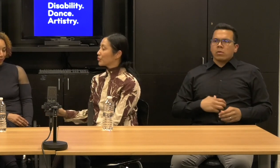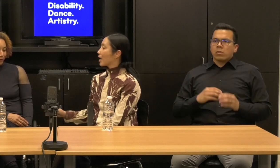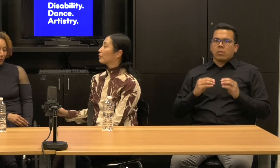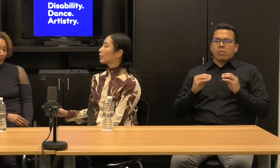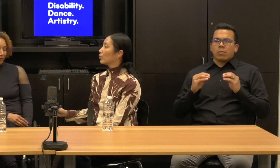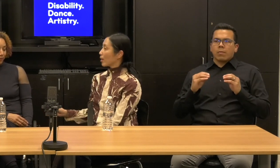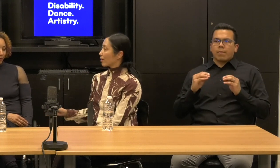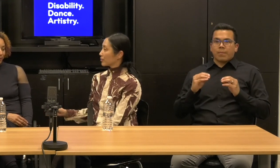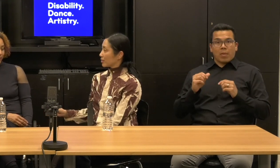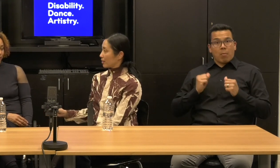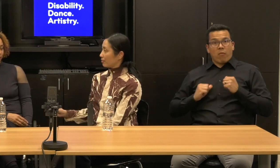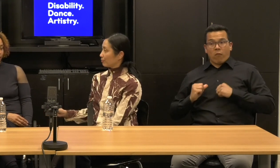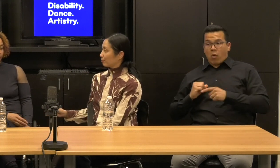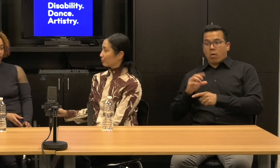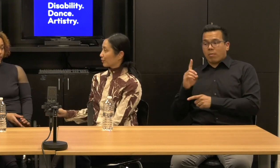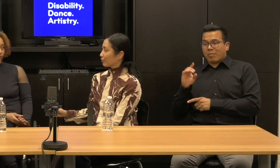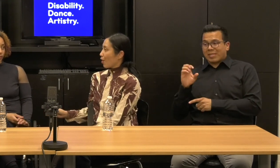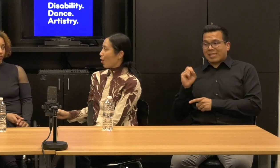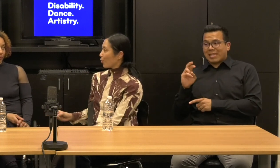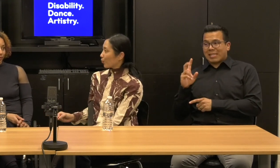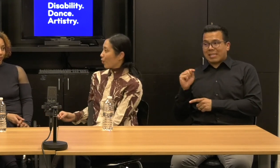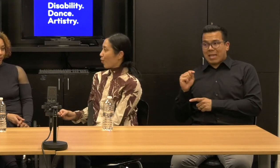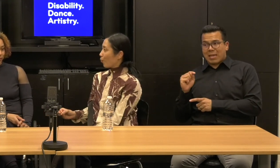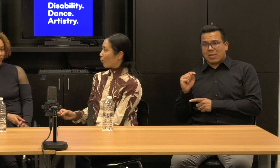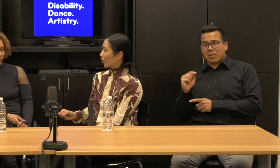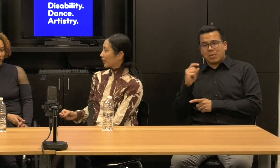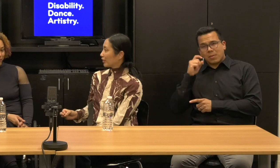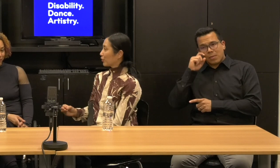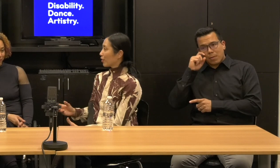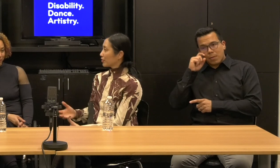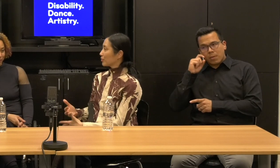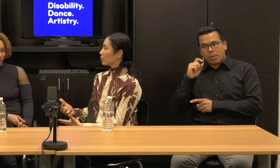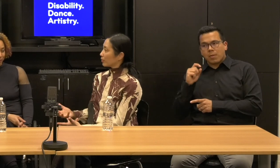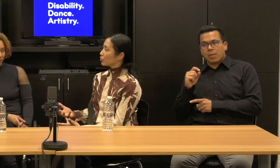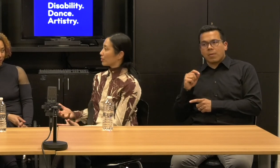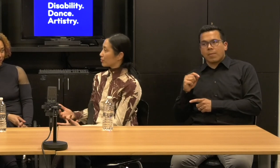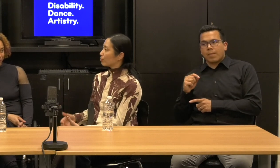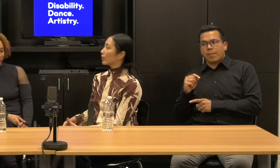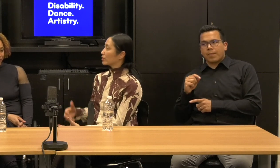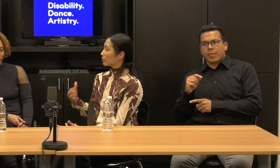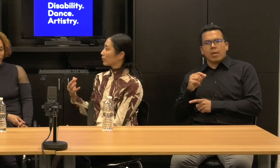not just out of curiosity of, Oh, what can an artist in a wheelchair due, but to look